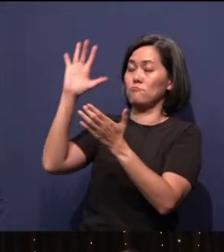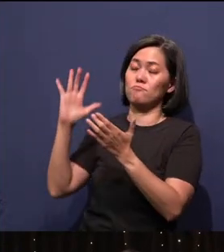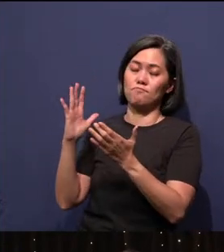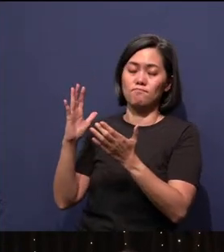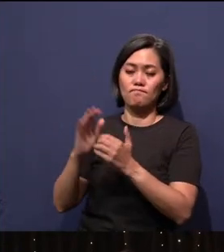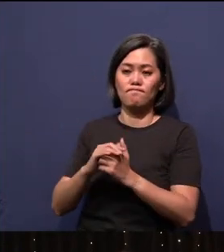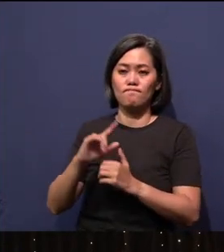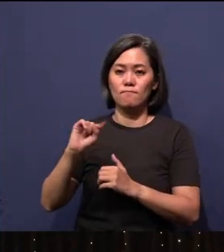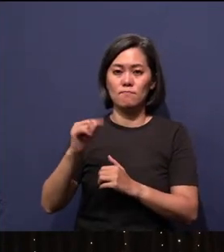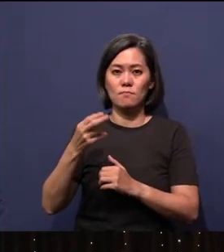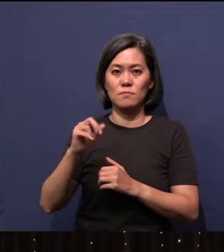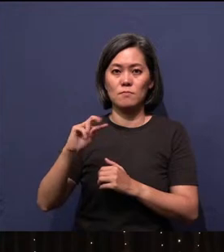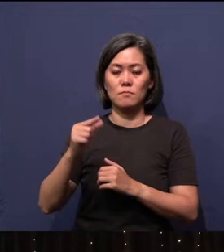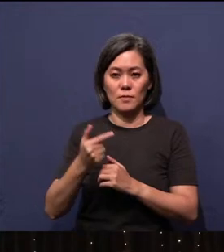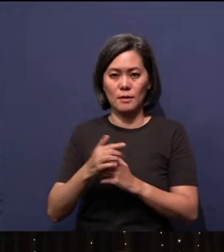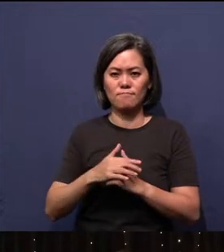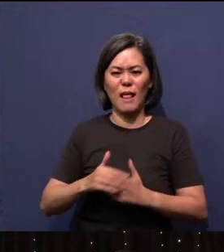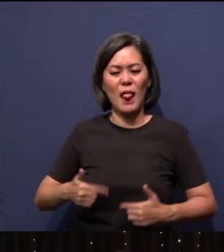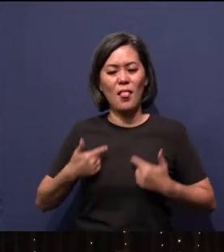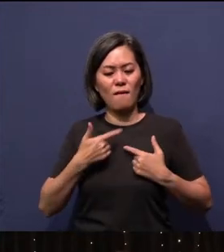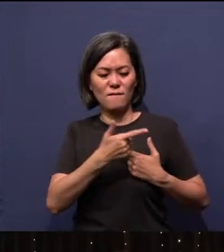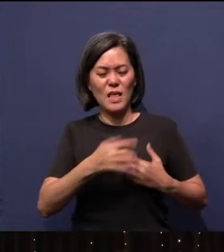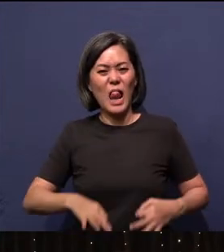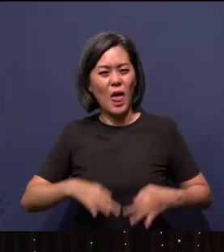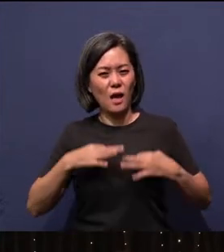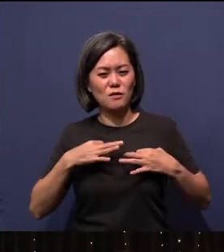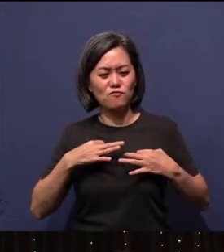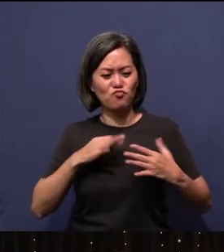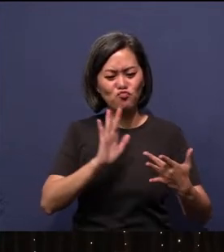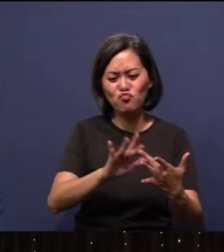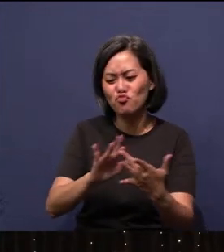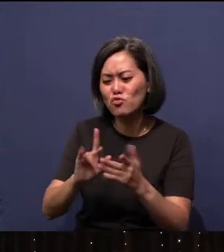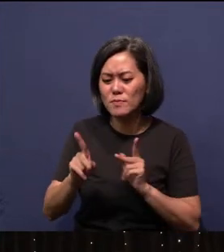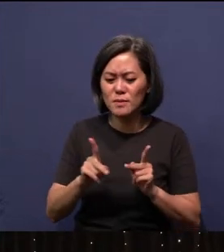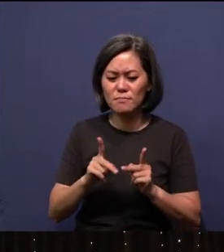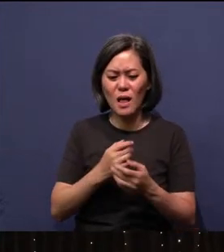Thang Ngaihte lived his life, reaching the unreached, loving the unloved,